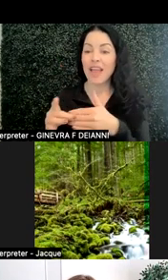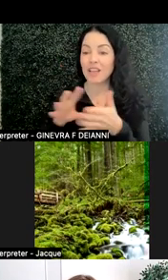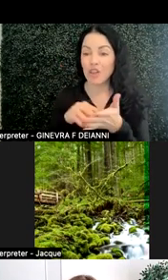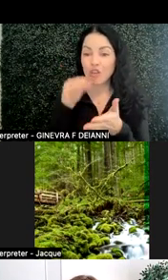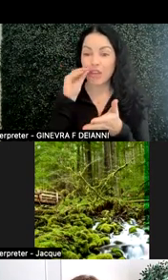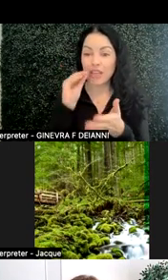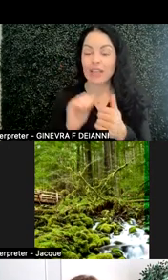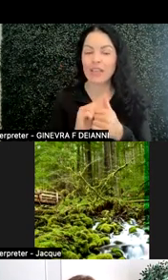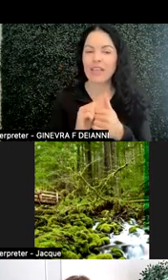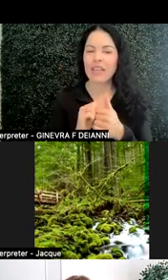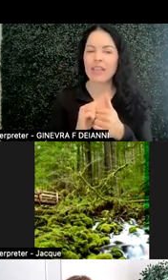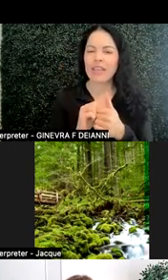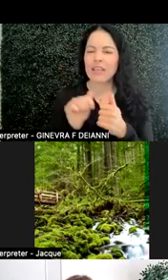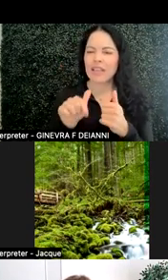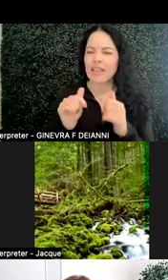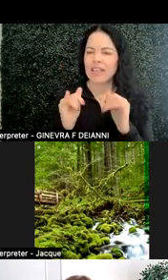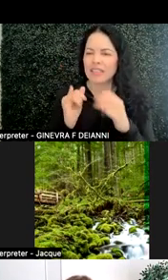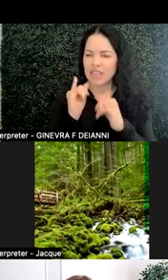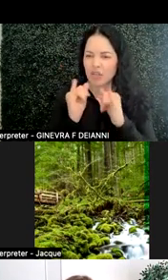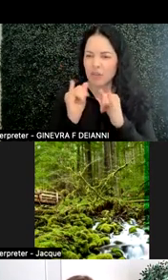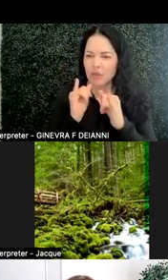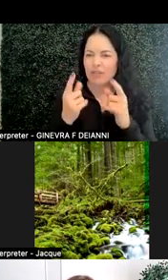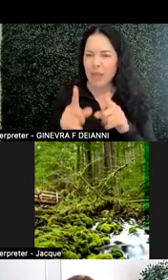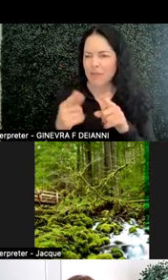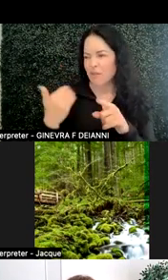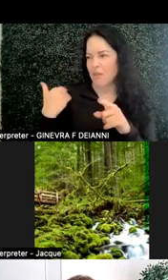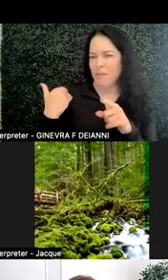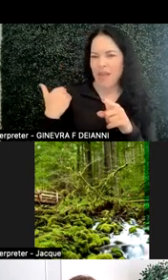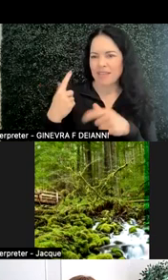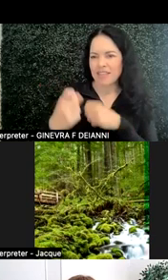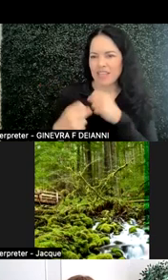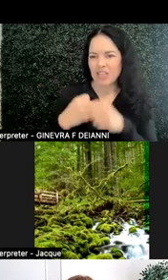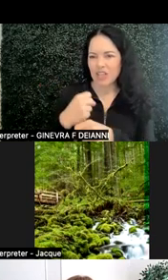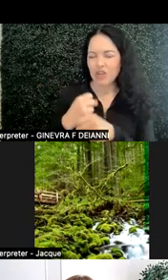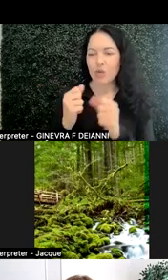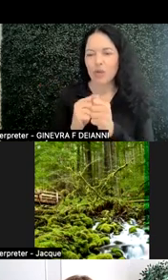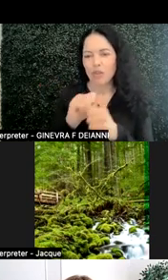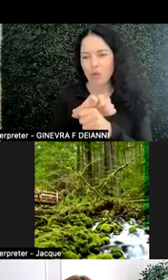Now keep in mind these interviews occurred over the most recent year with the COVID impact